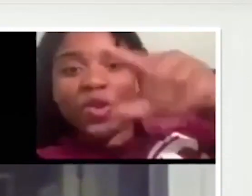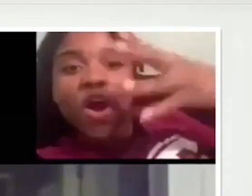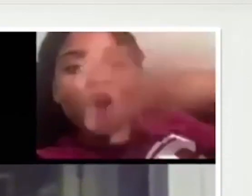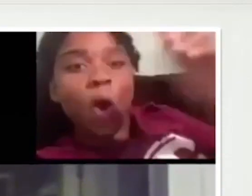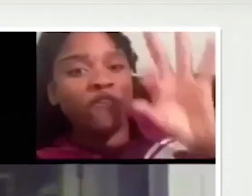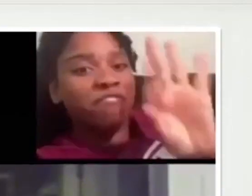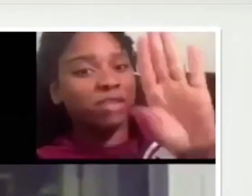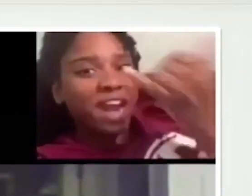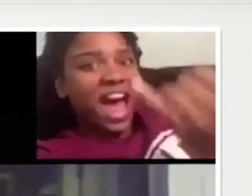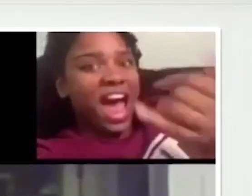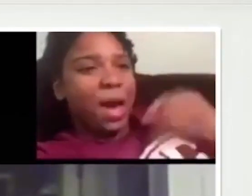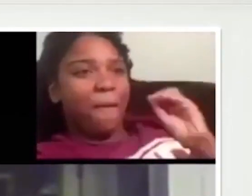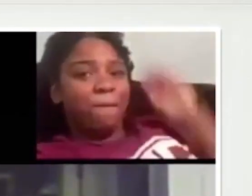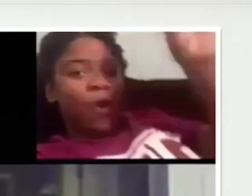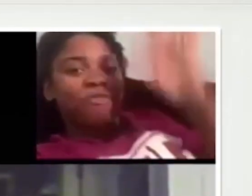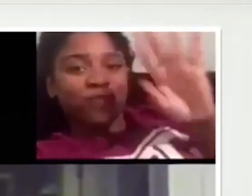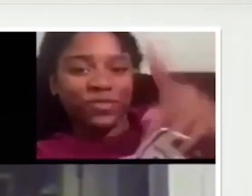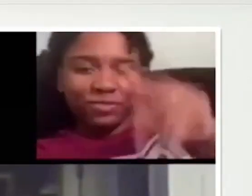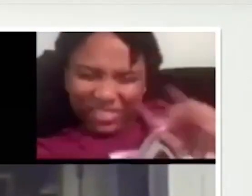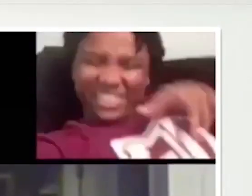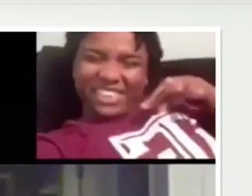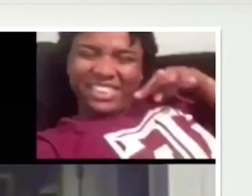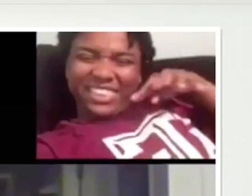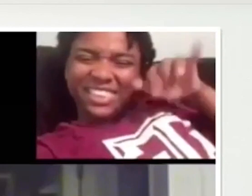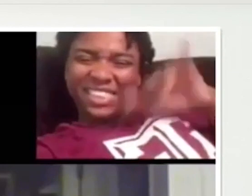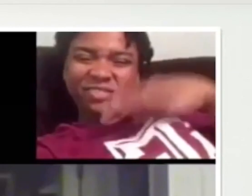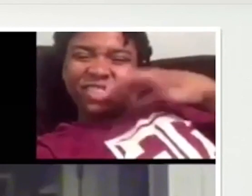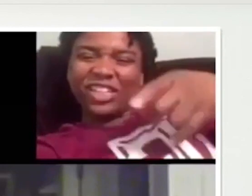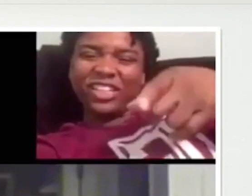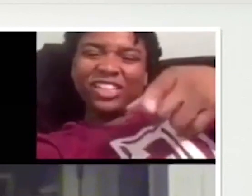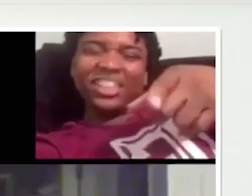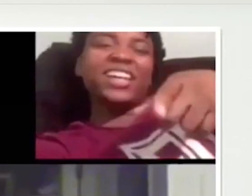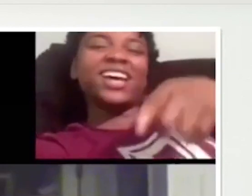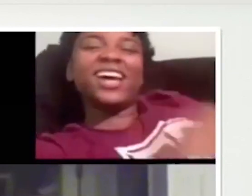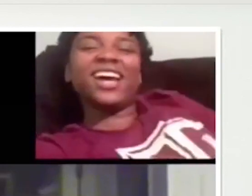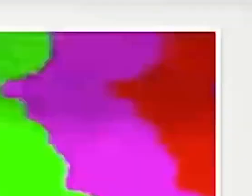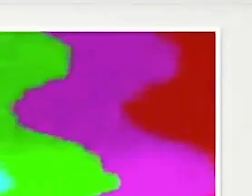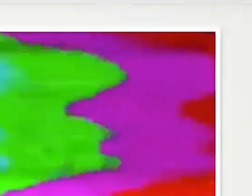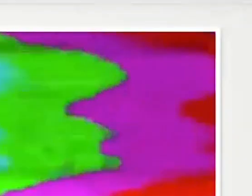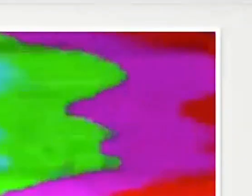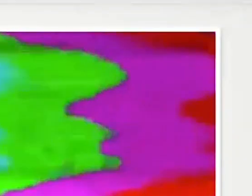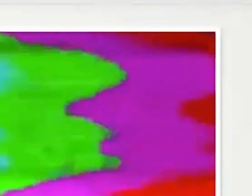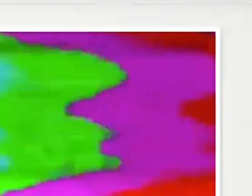I was here all day. You're on Facebook now. I'm going to put this up there so people can see you're stilling wearing that shirt. OK.